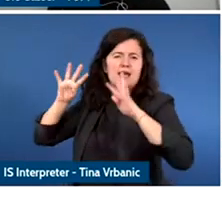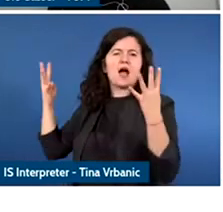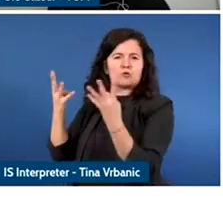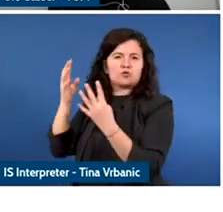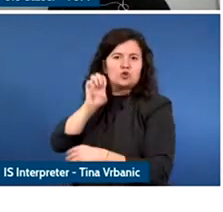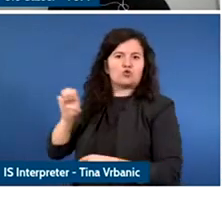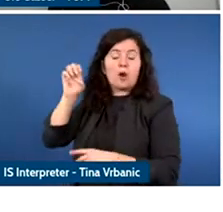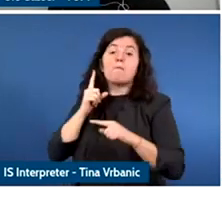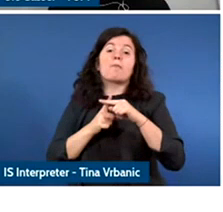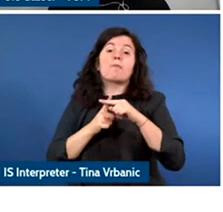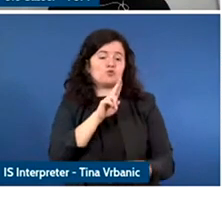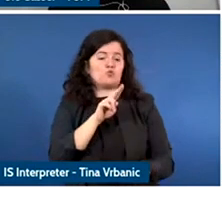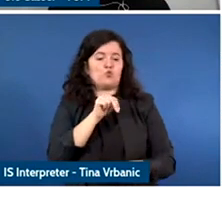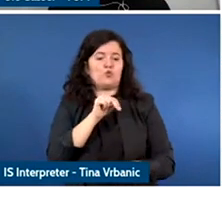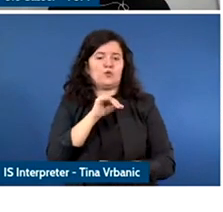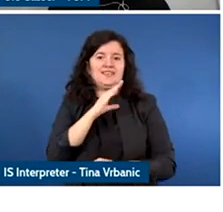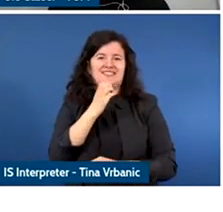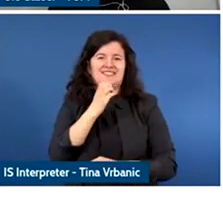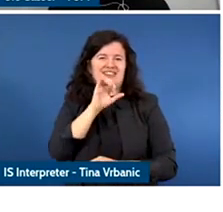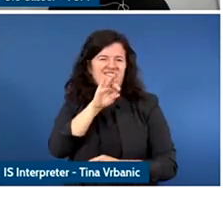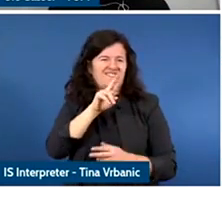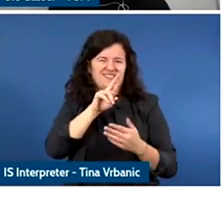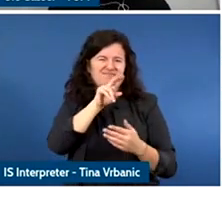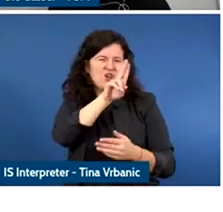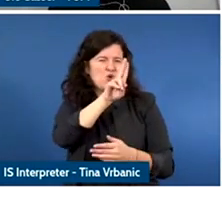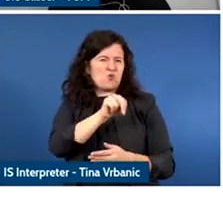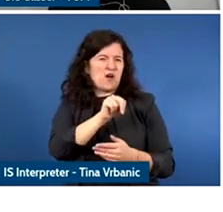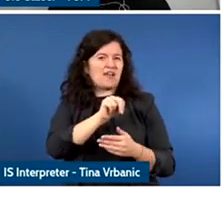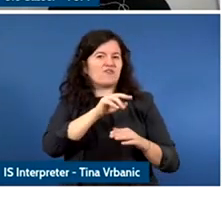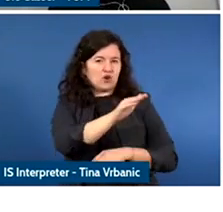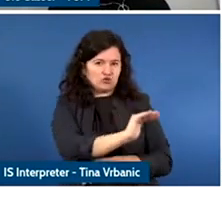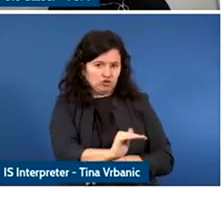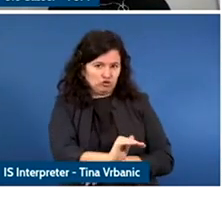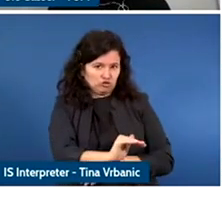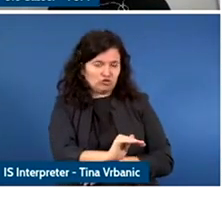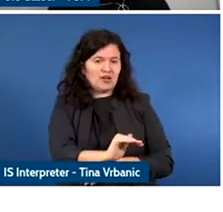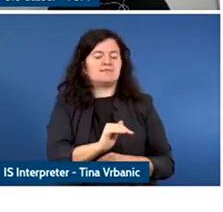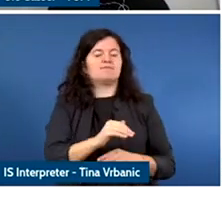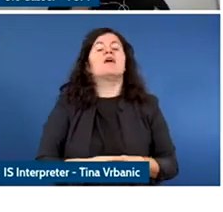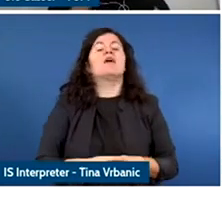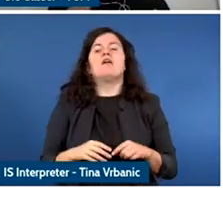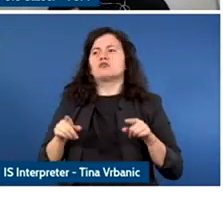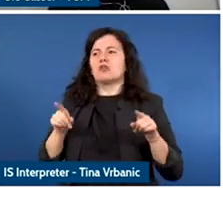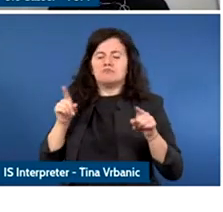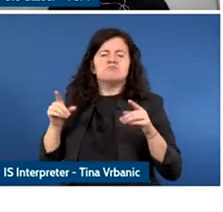repeatedly, also provided guidance on AI for children and so there is good